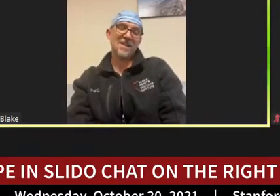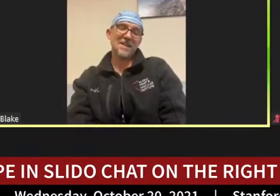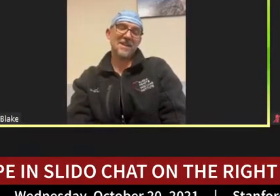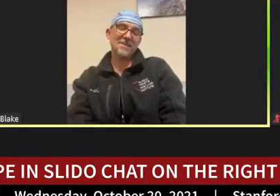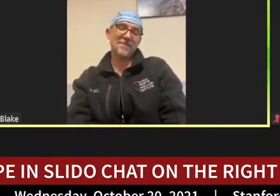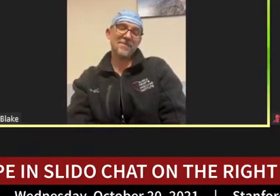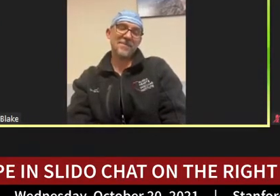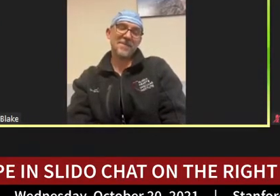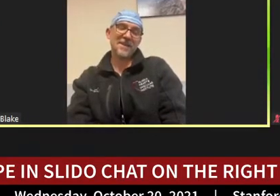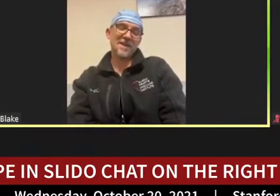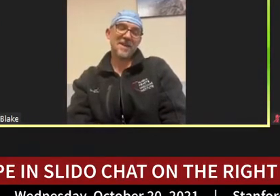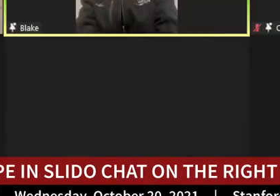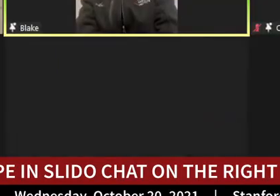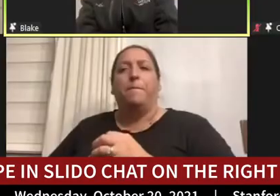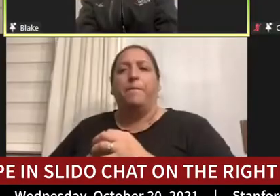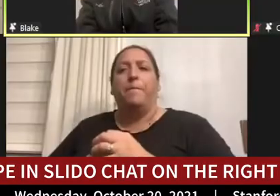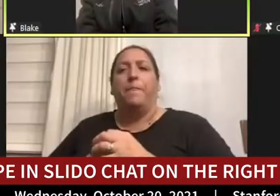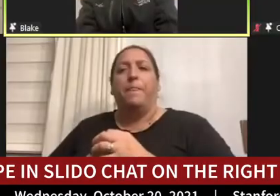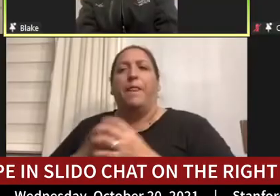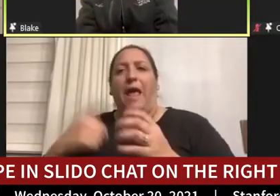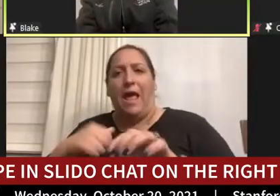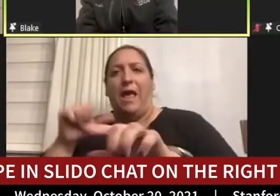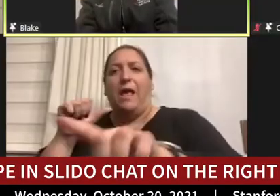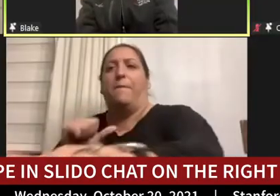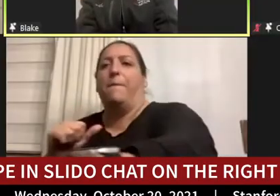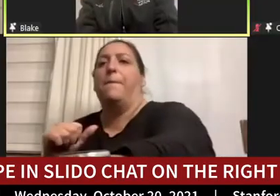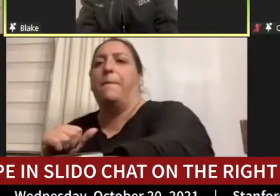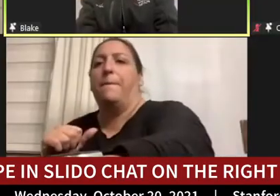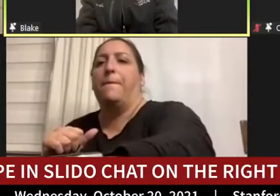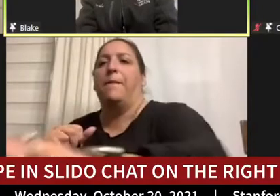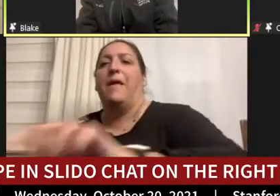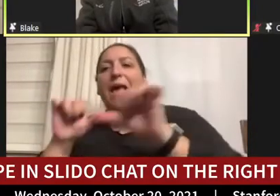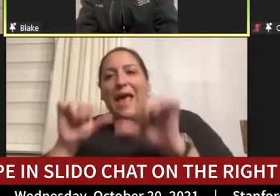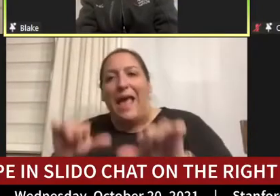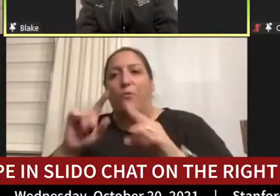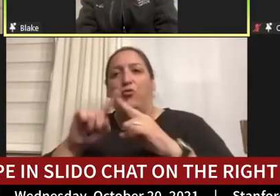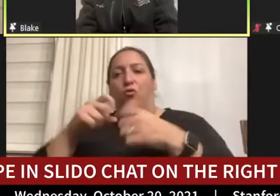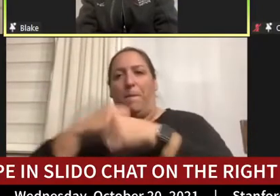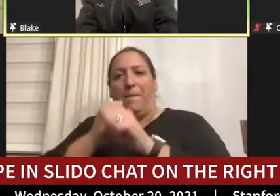that I have, I am able to produce something that is close enough that a neuro- typical person